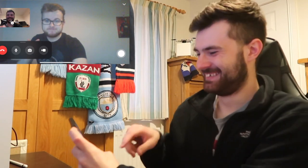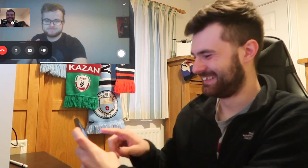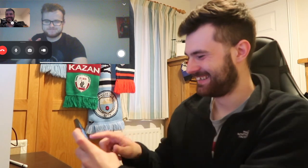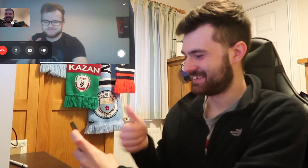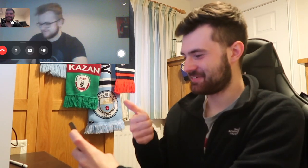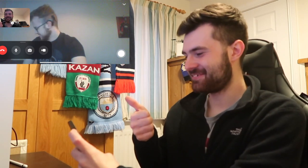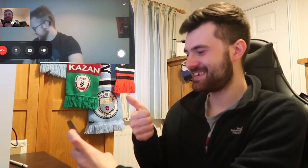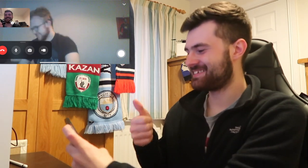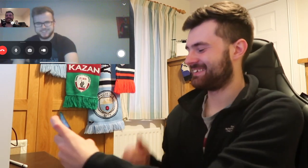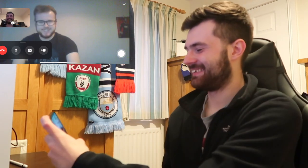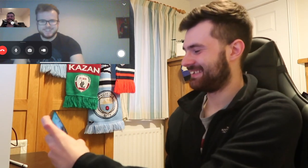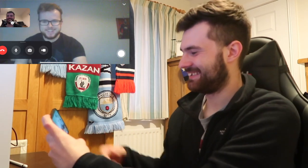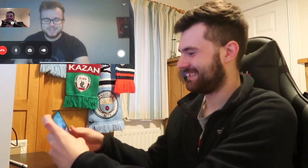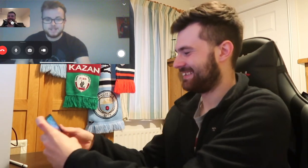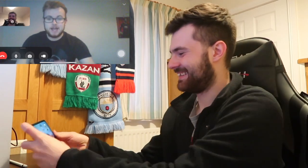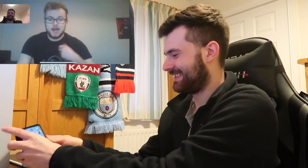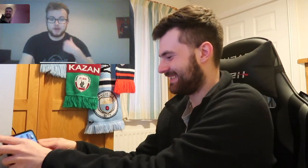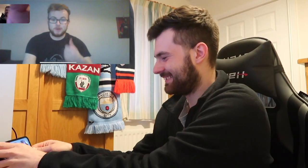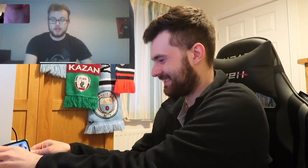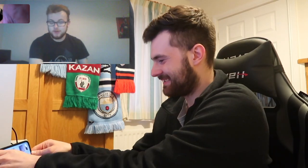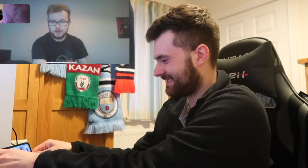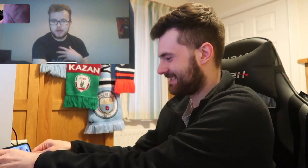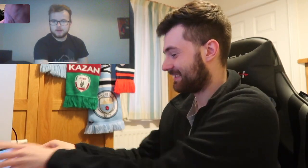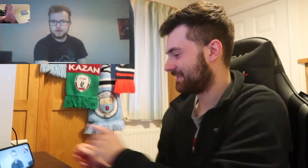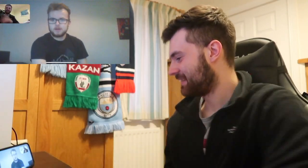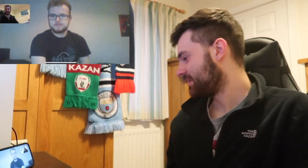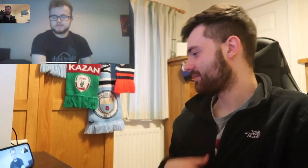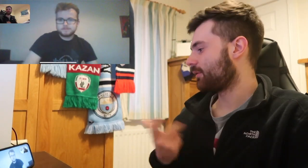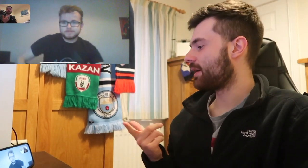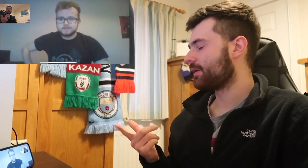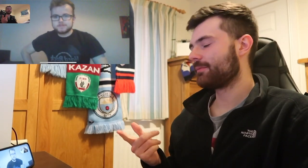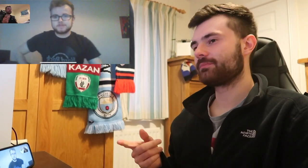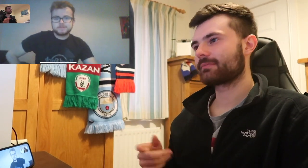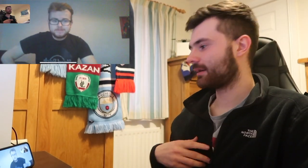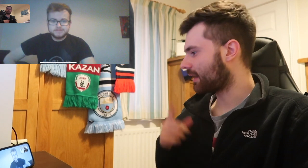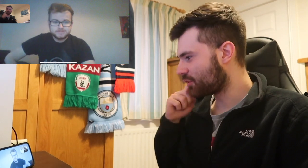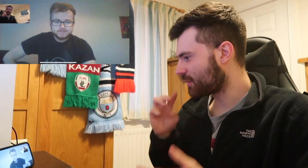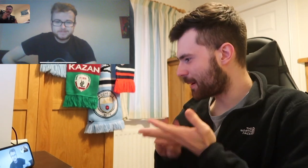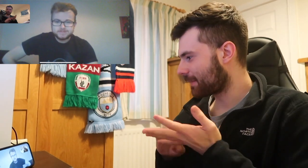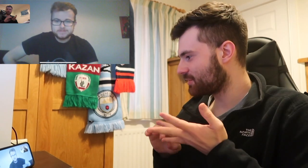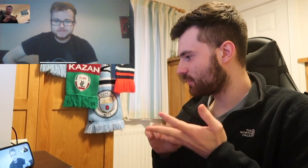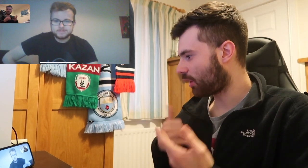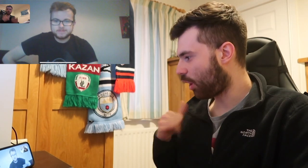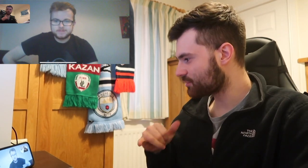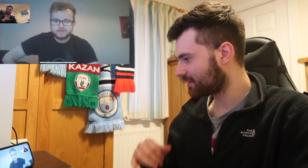Thomas: You alright mate? Rhys: Yeah I am good, you? Thomas: Have you heard about Man U lost?